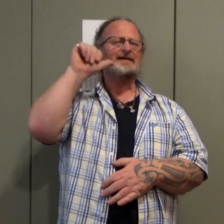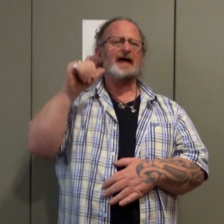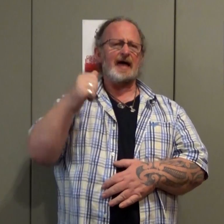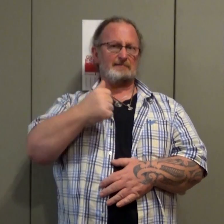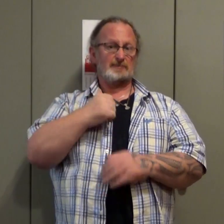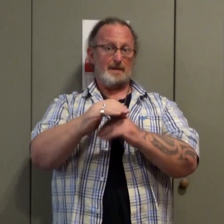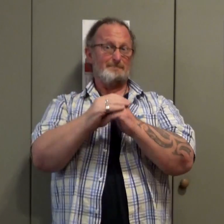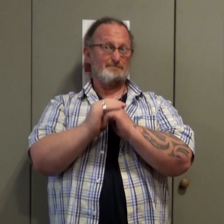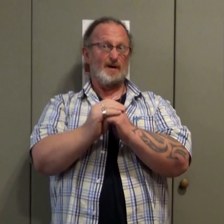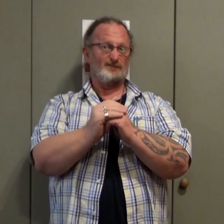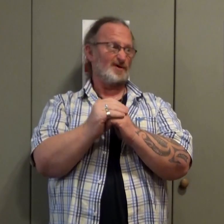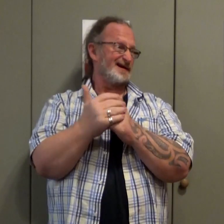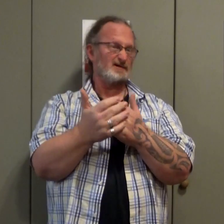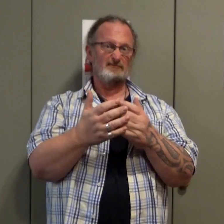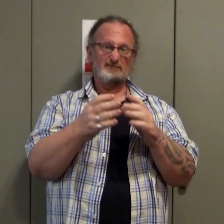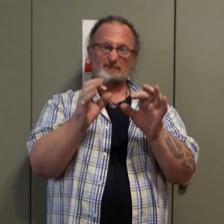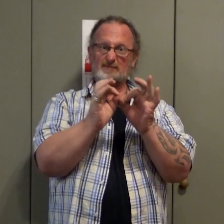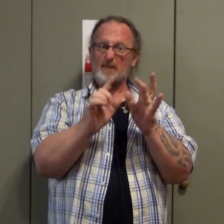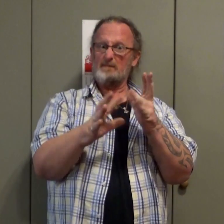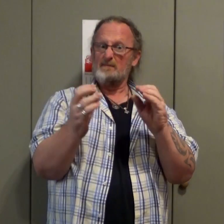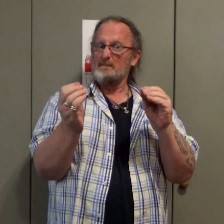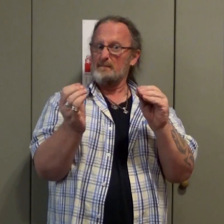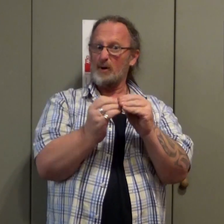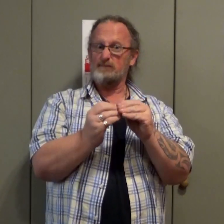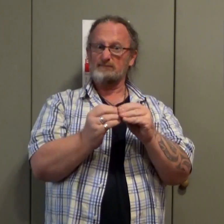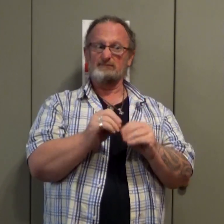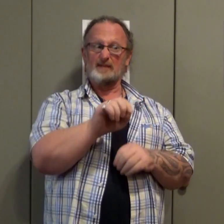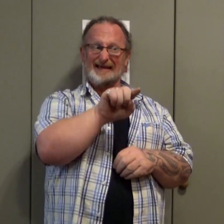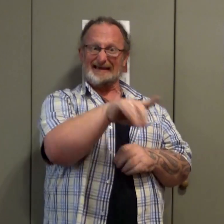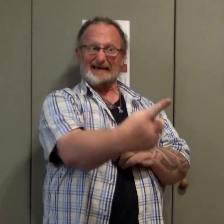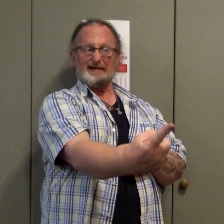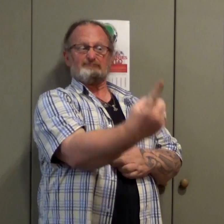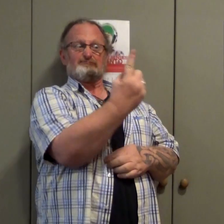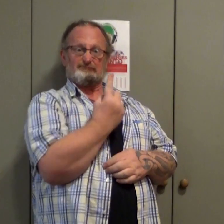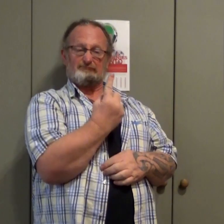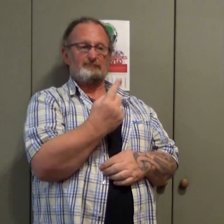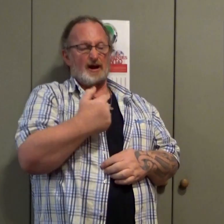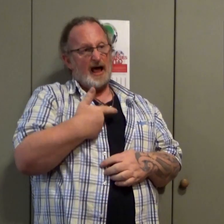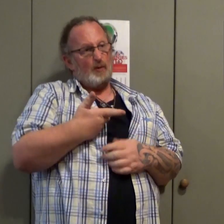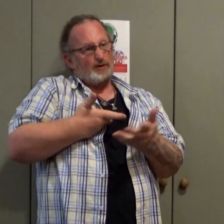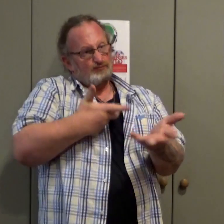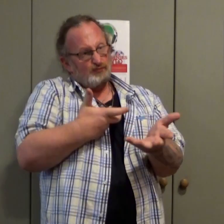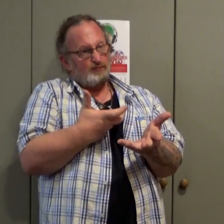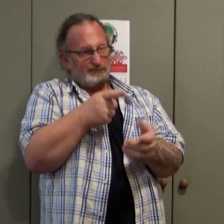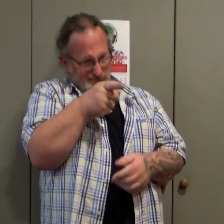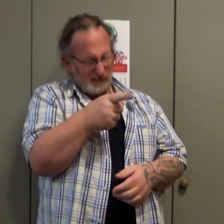yesterday there was my friend He is called Bob and he came to me and I spoke with Bob